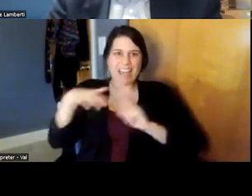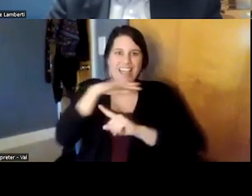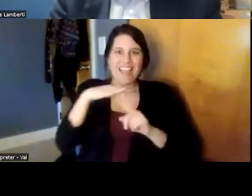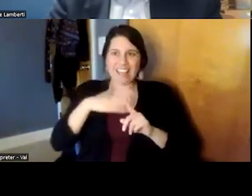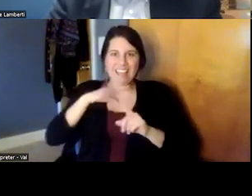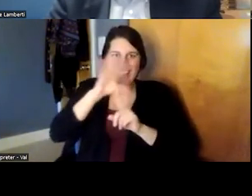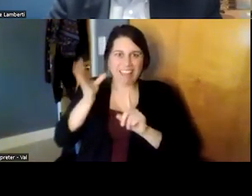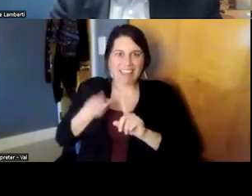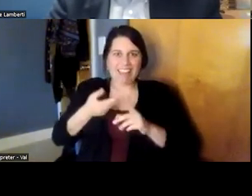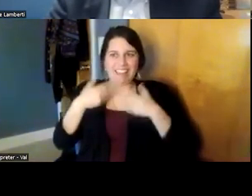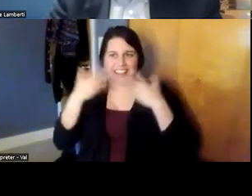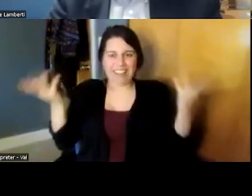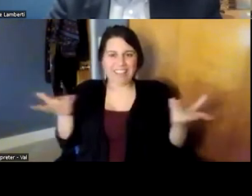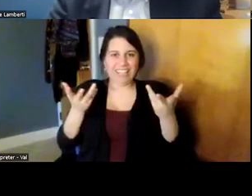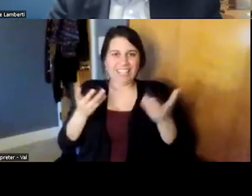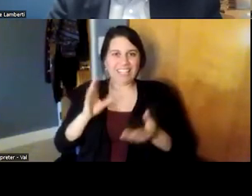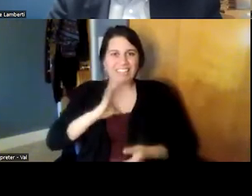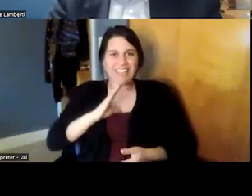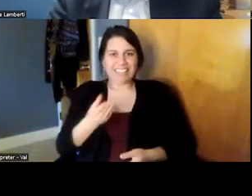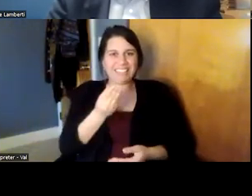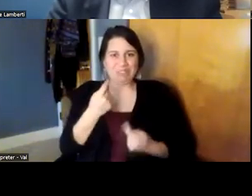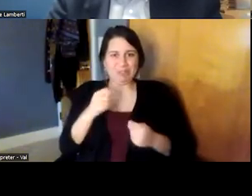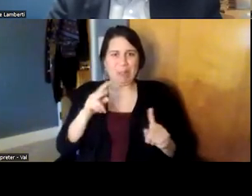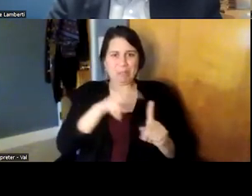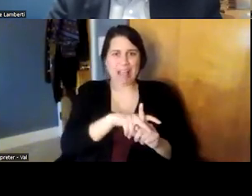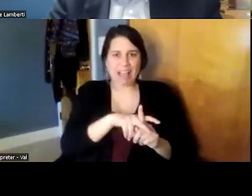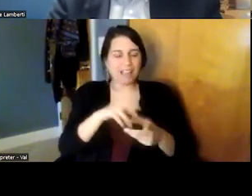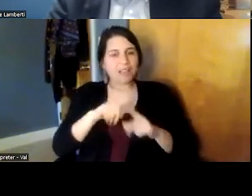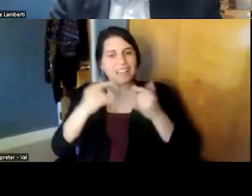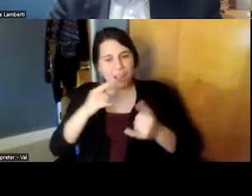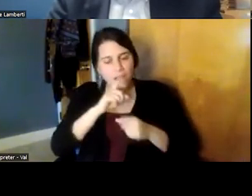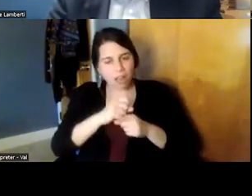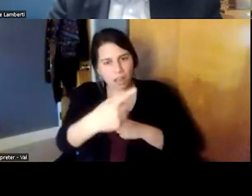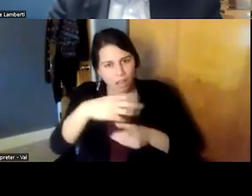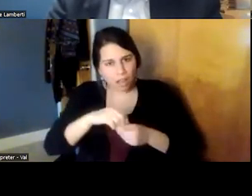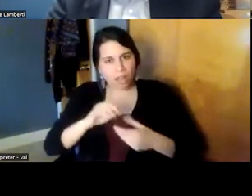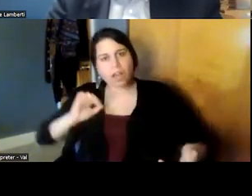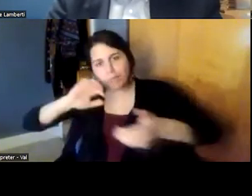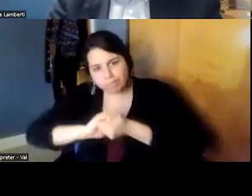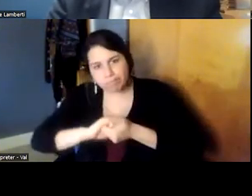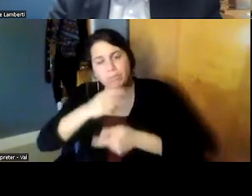do and i think that's really the um the hallmark of of what we do now right and i think i'm going